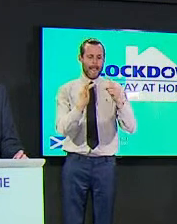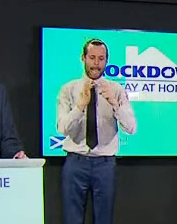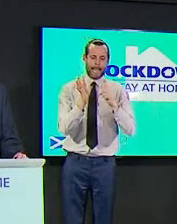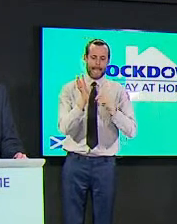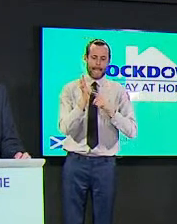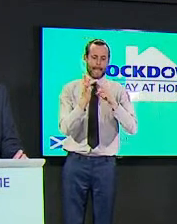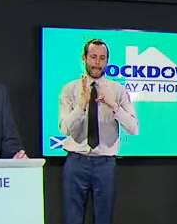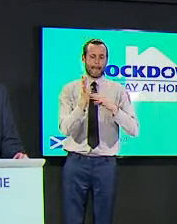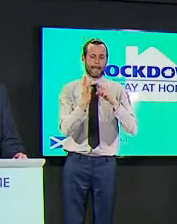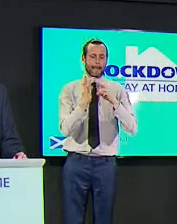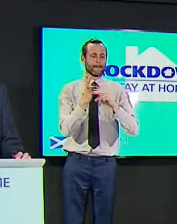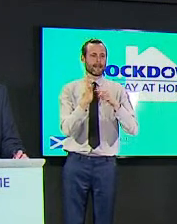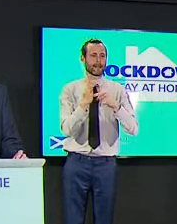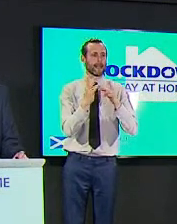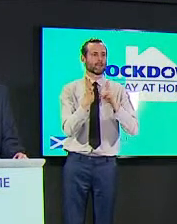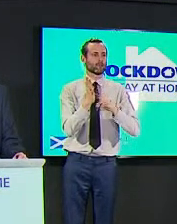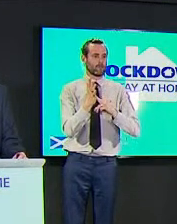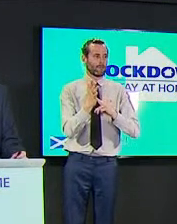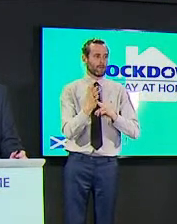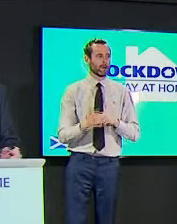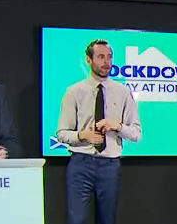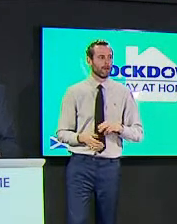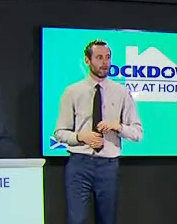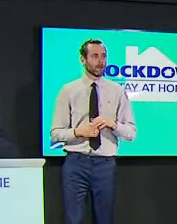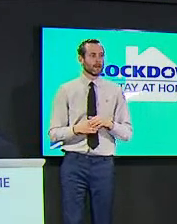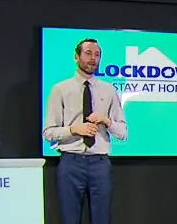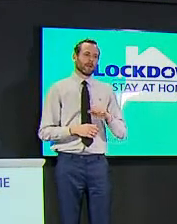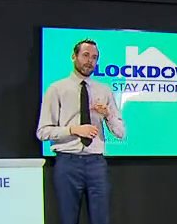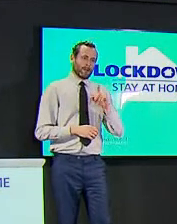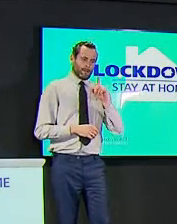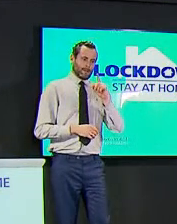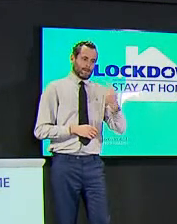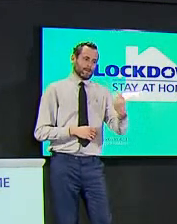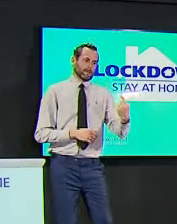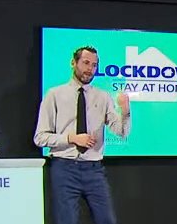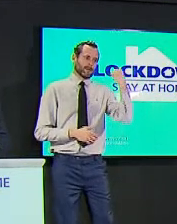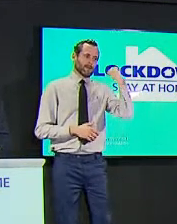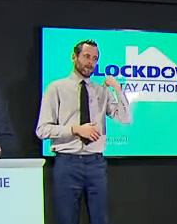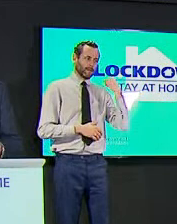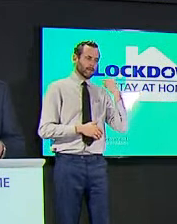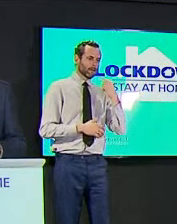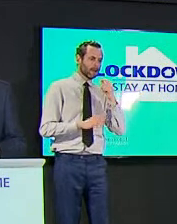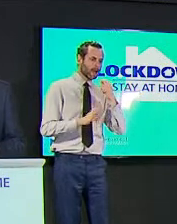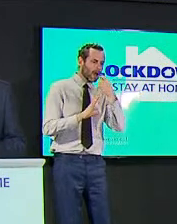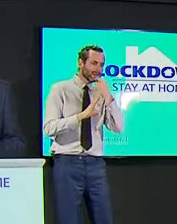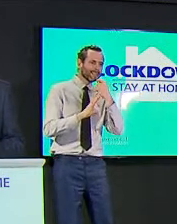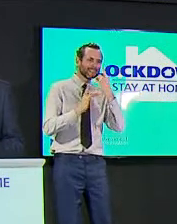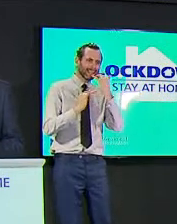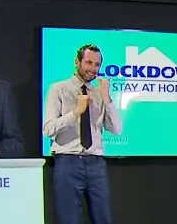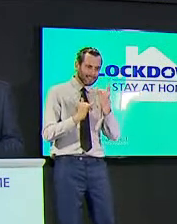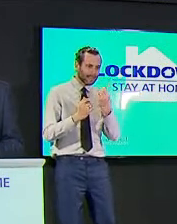testing more in august we found more cases and then just just related to the test positivity